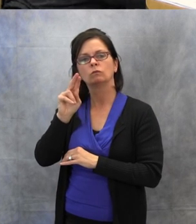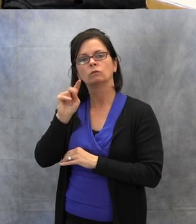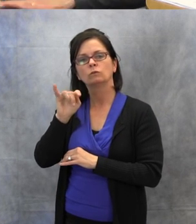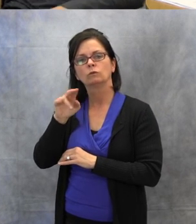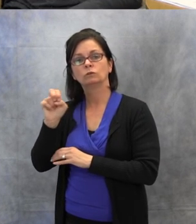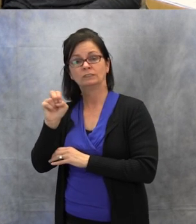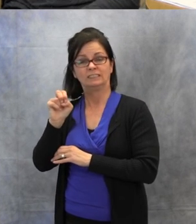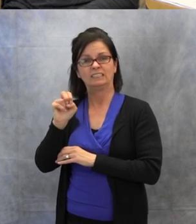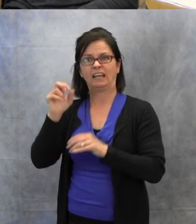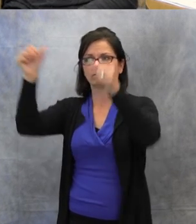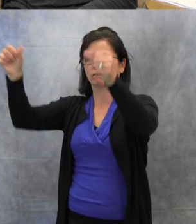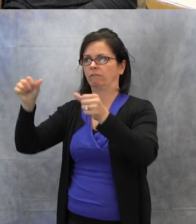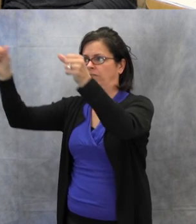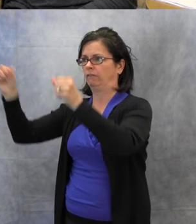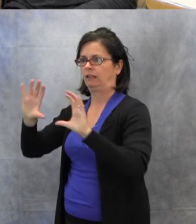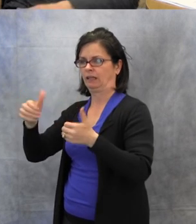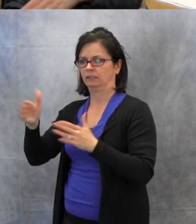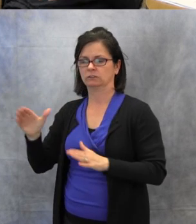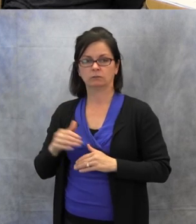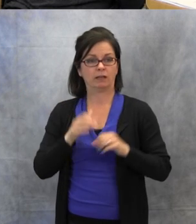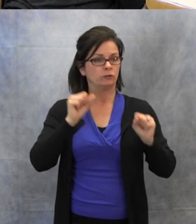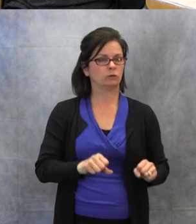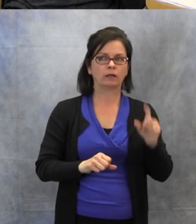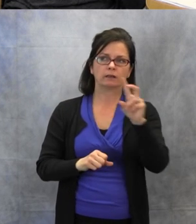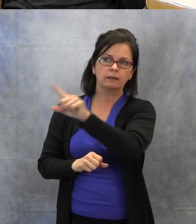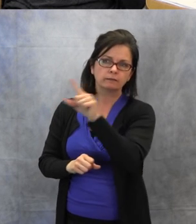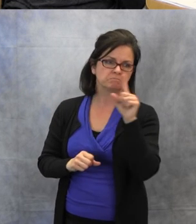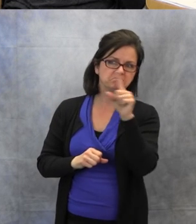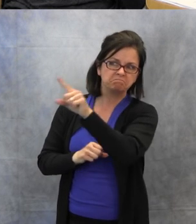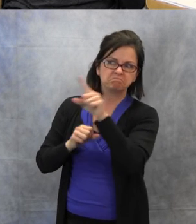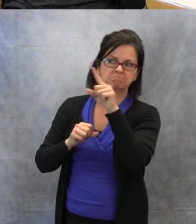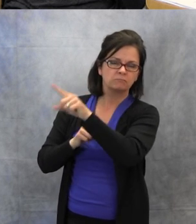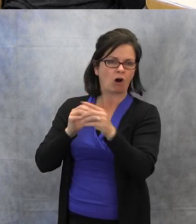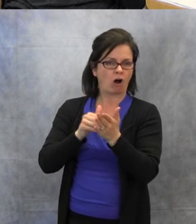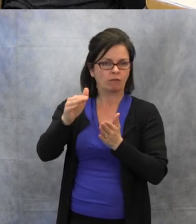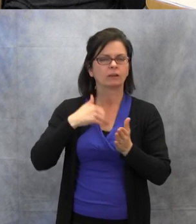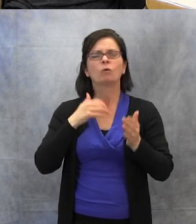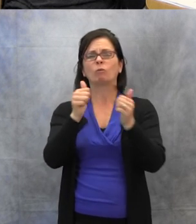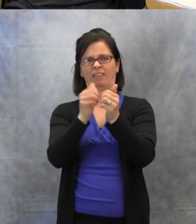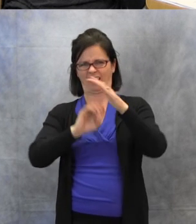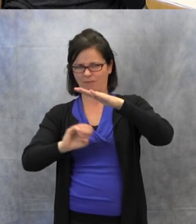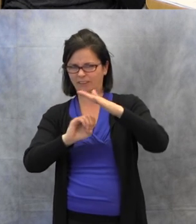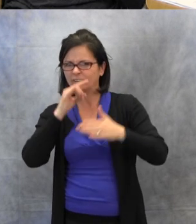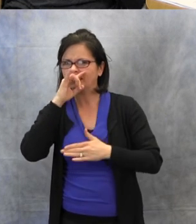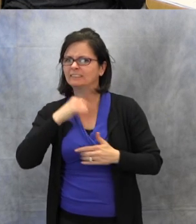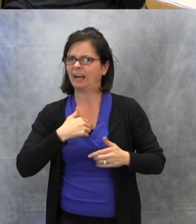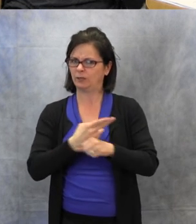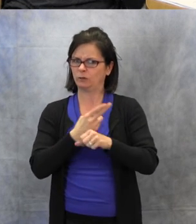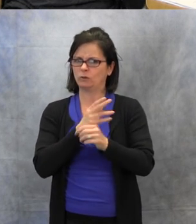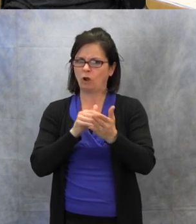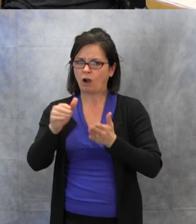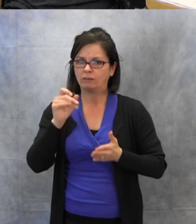I use this often with elementary kids, who are signers. I just point to it,